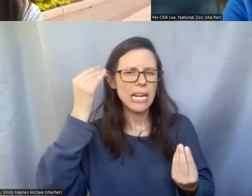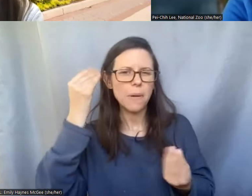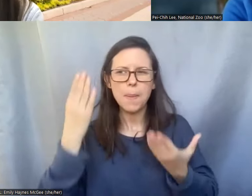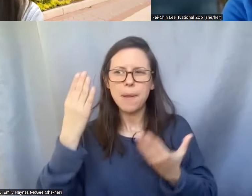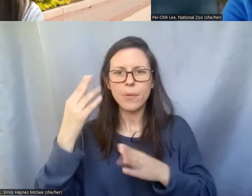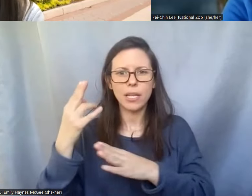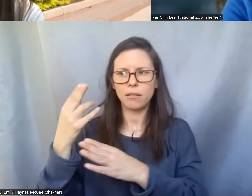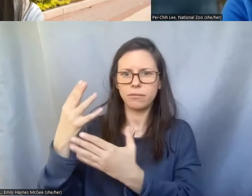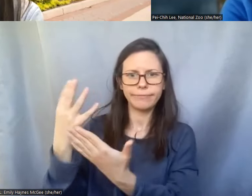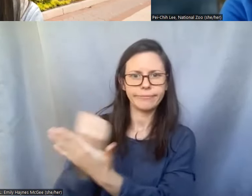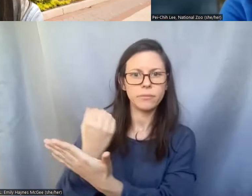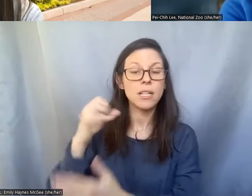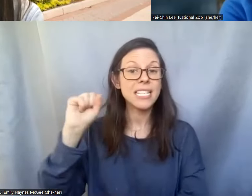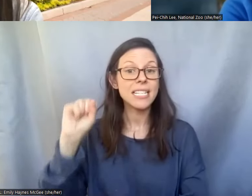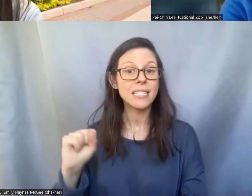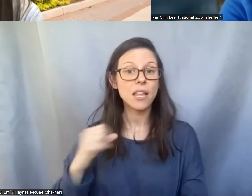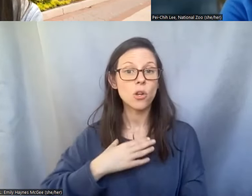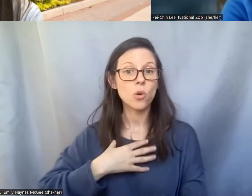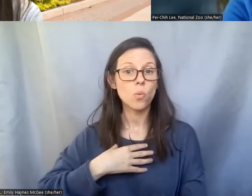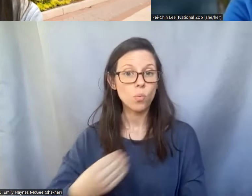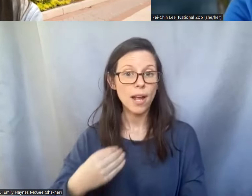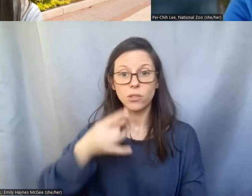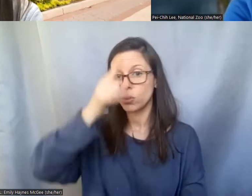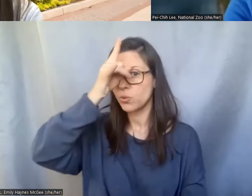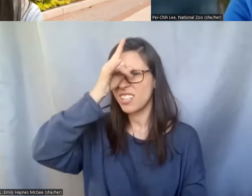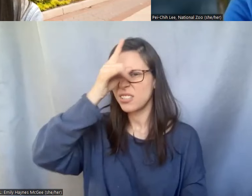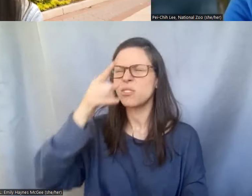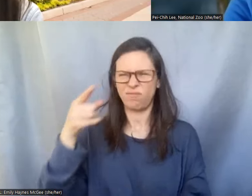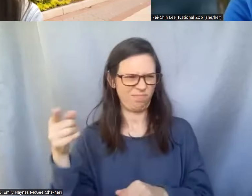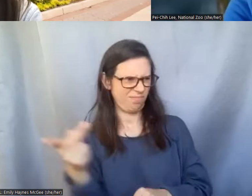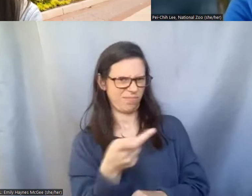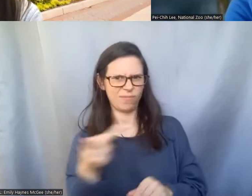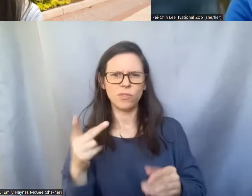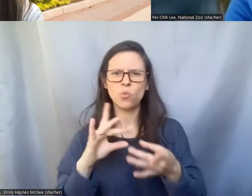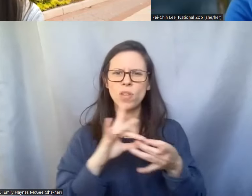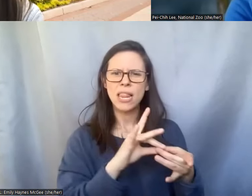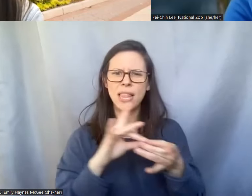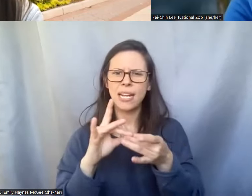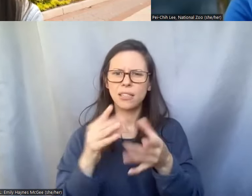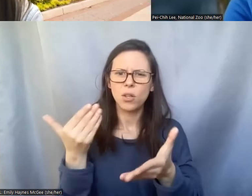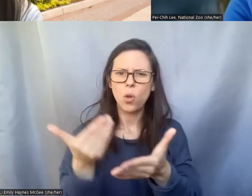In that case they are not limited to the genome from those two females they can use